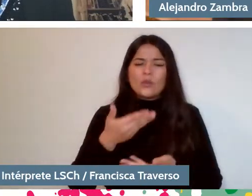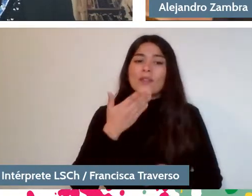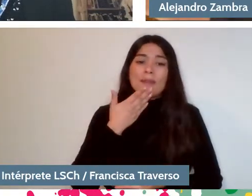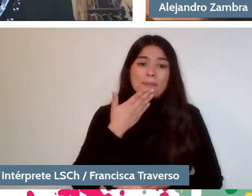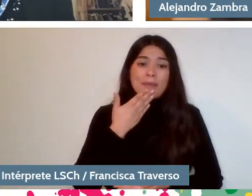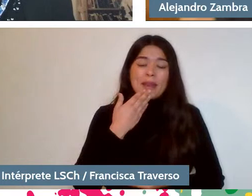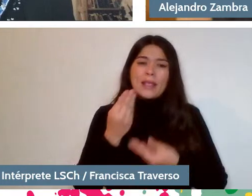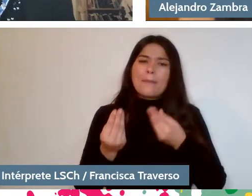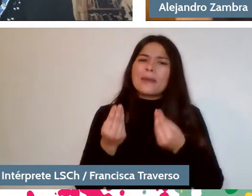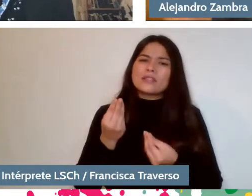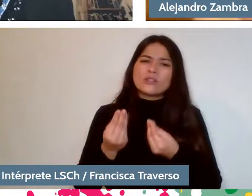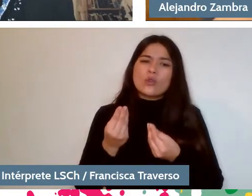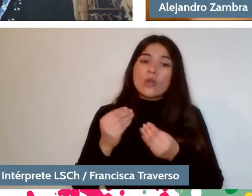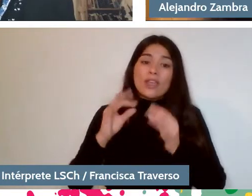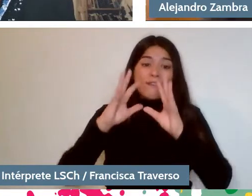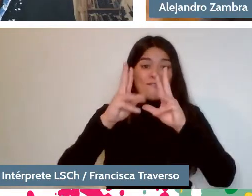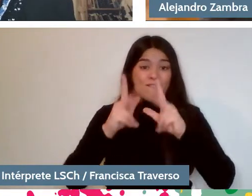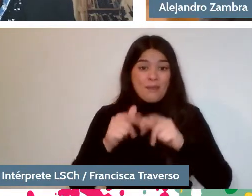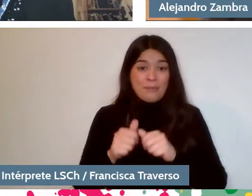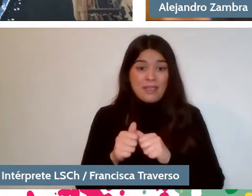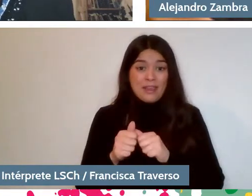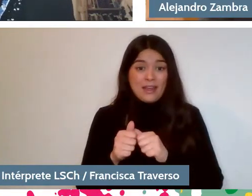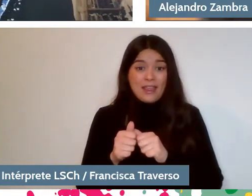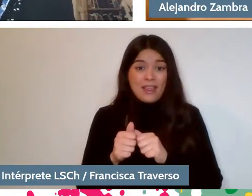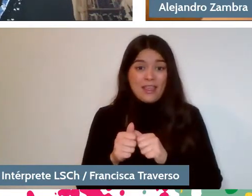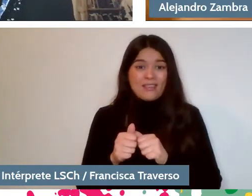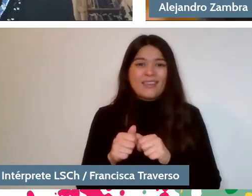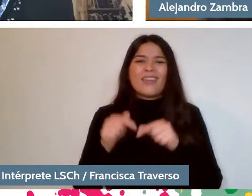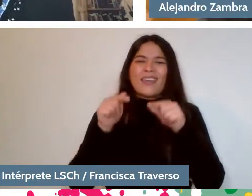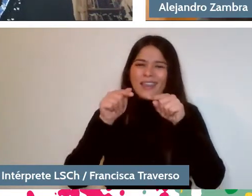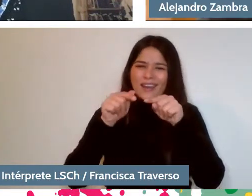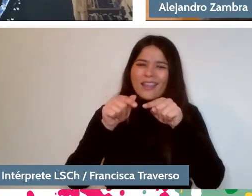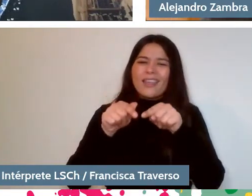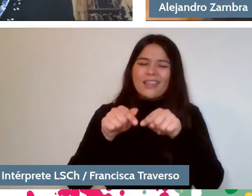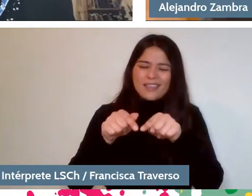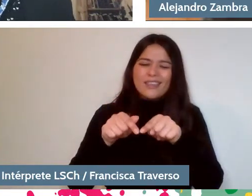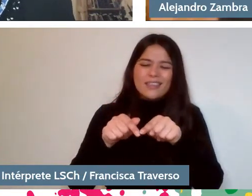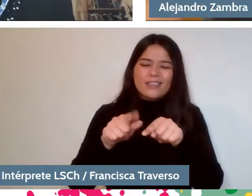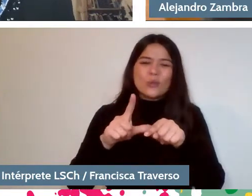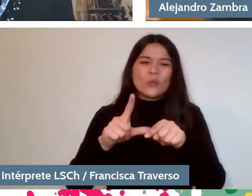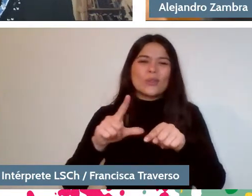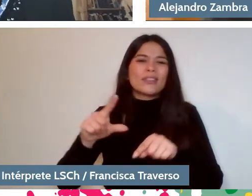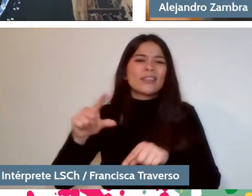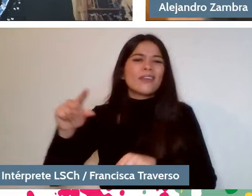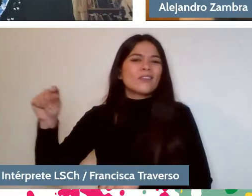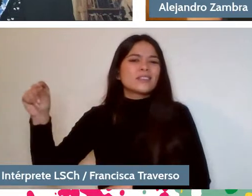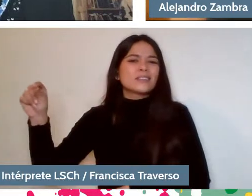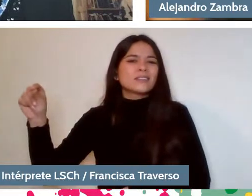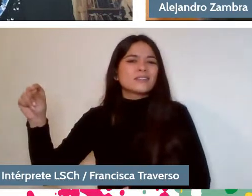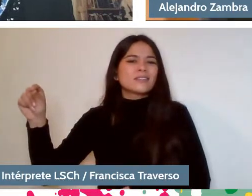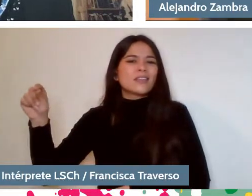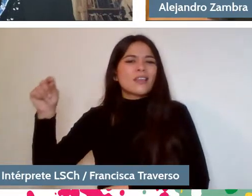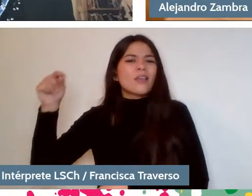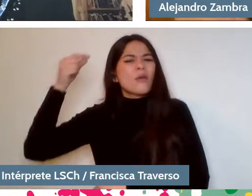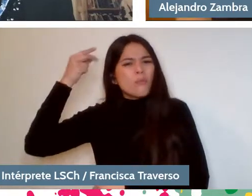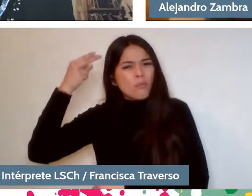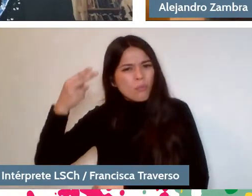the family was already that place from which you leave and start creating your own family that includes your friends,